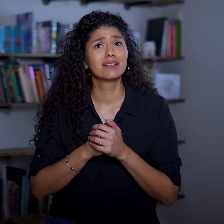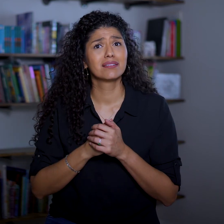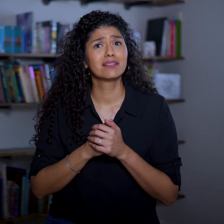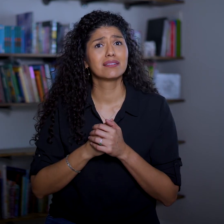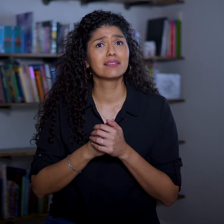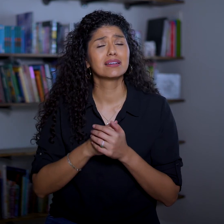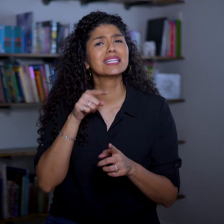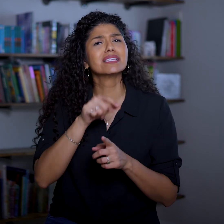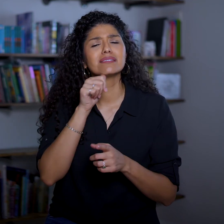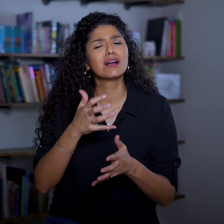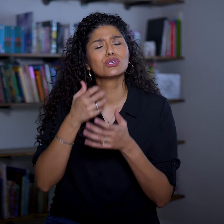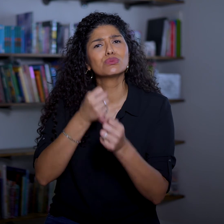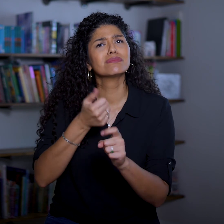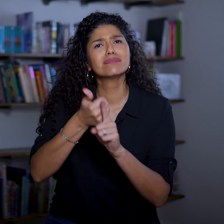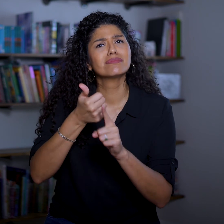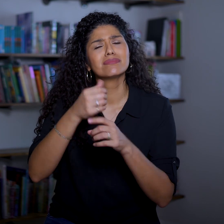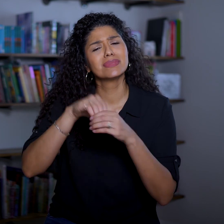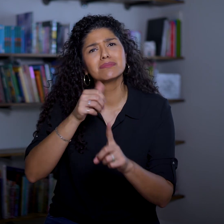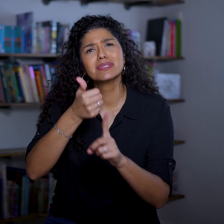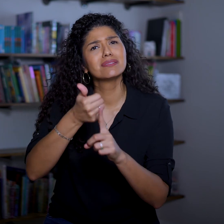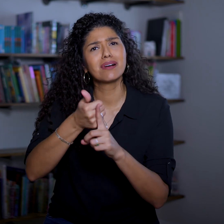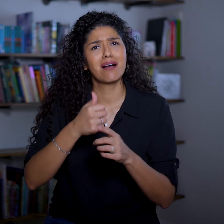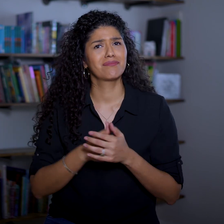He doesn’t strengthen himself in himself.